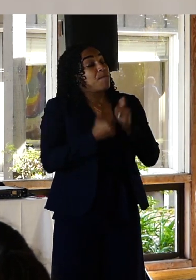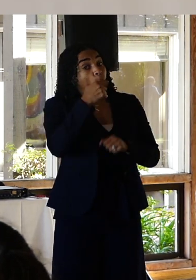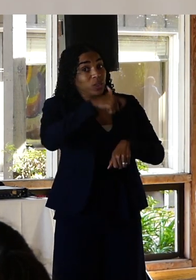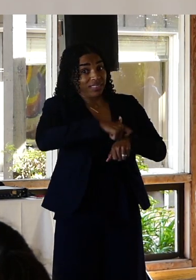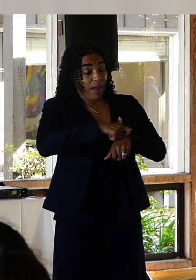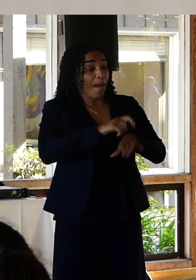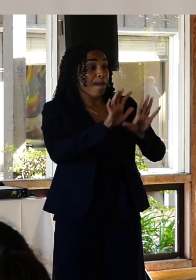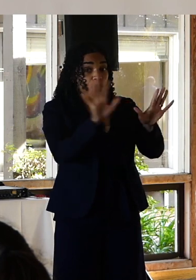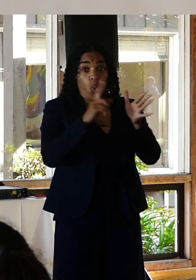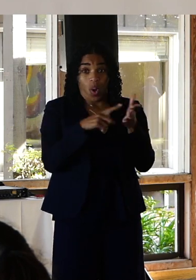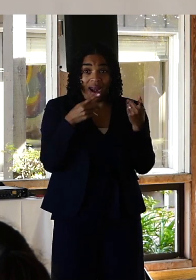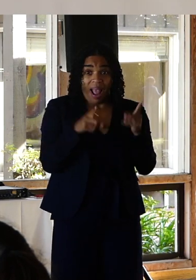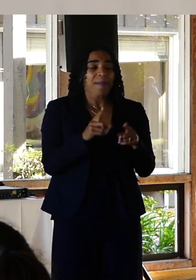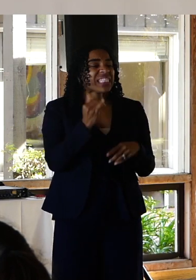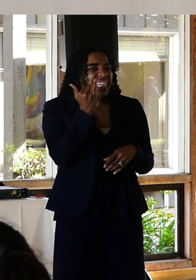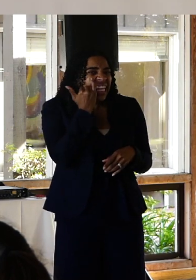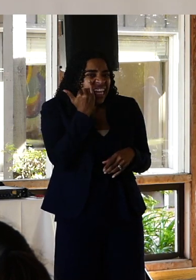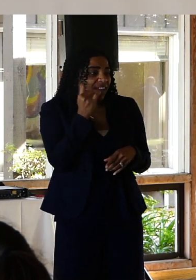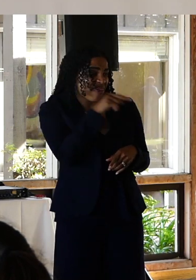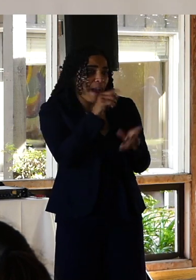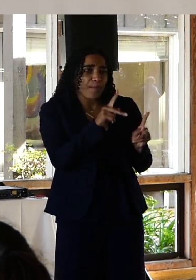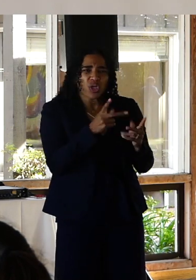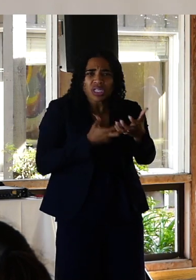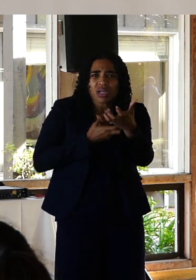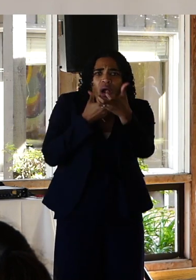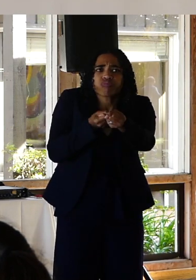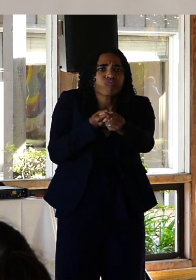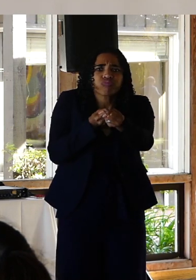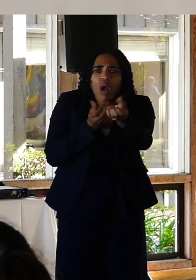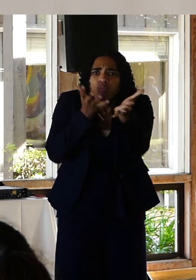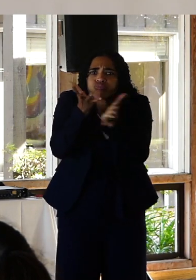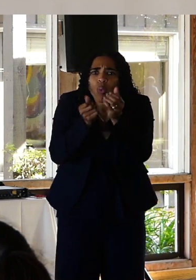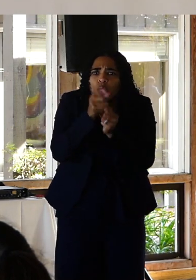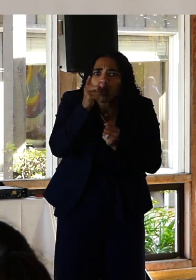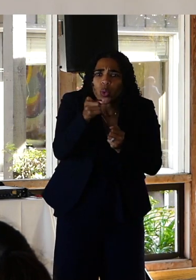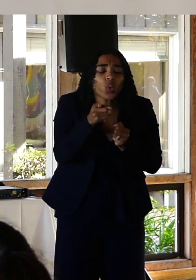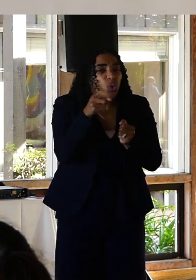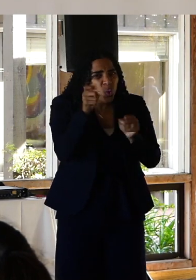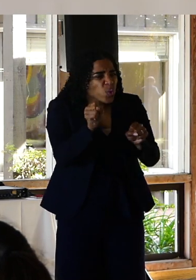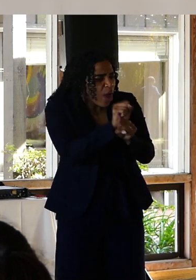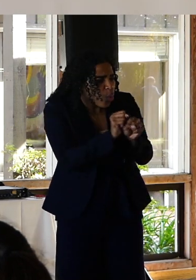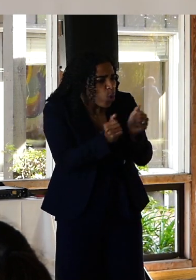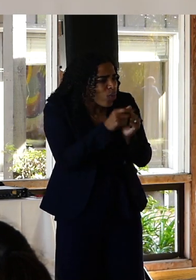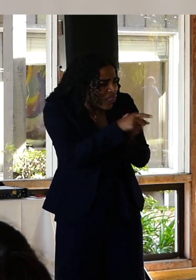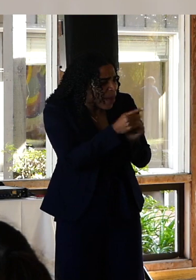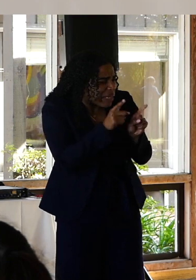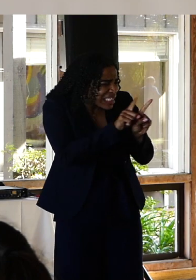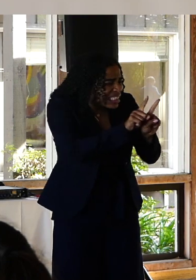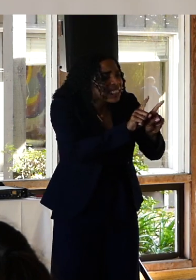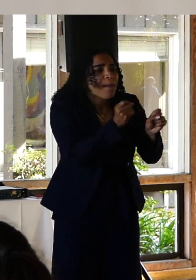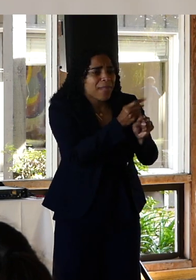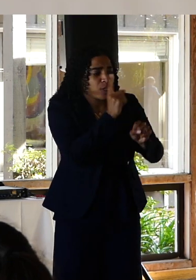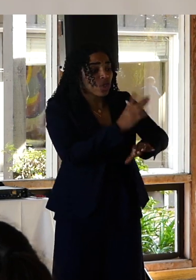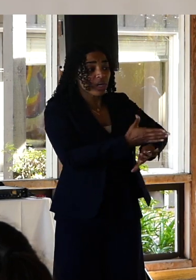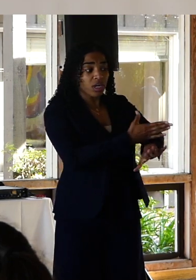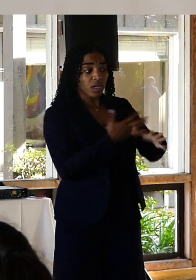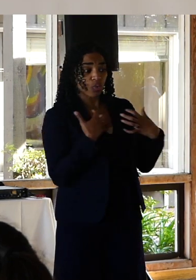of the time if you have proven yourself over time to be a safe space to them you will be able to work with them to further their recovery instead.